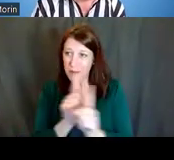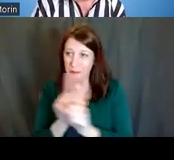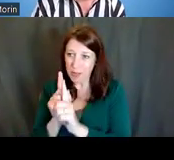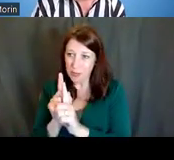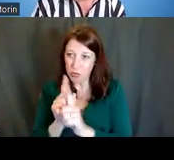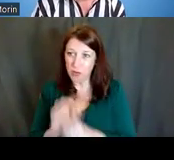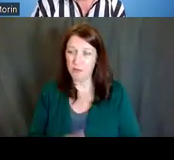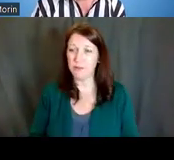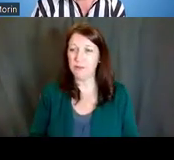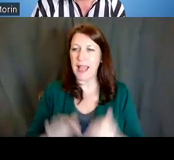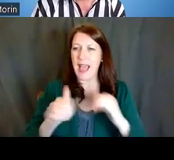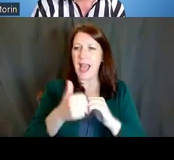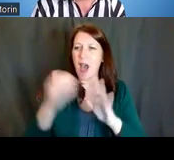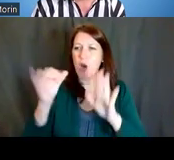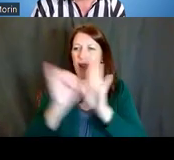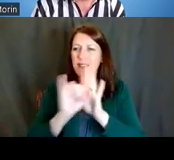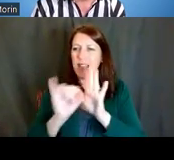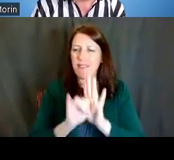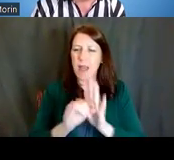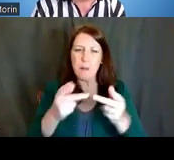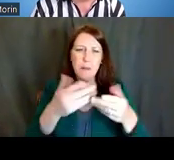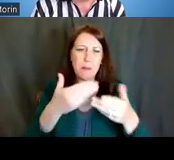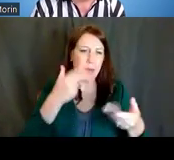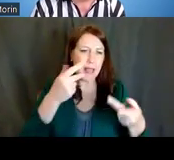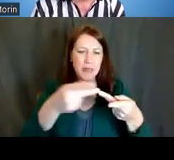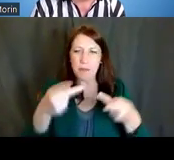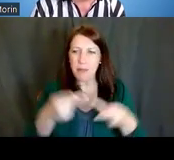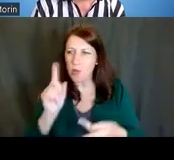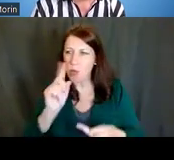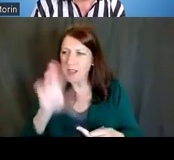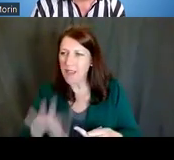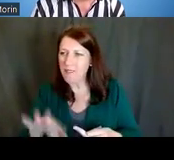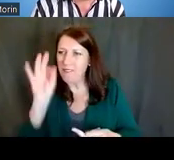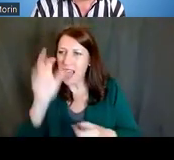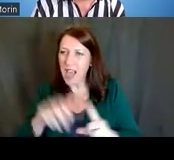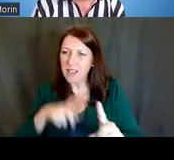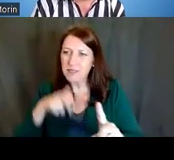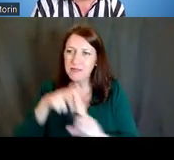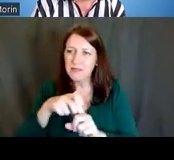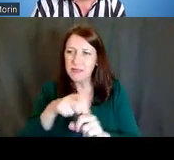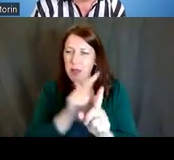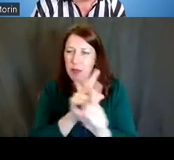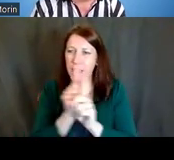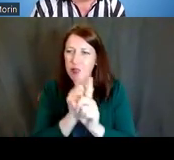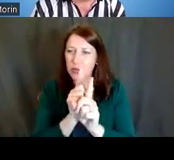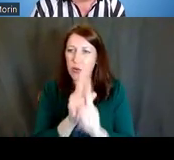where are the best places to find the mentors that you need, and that can help you achieve your goals?